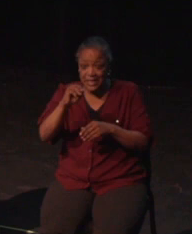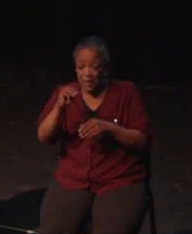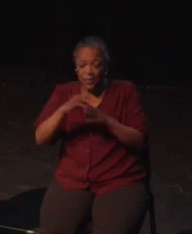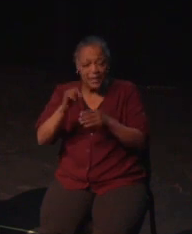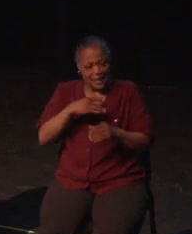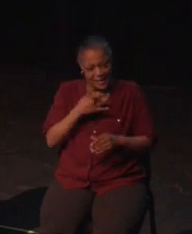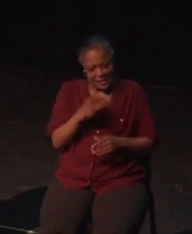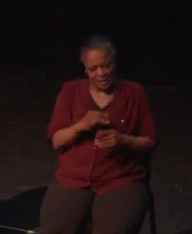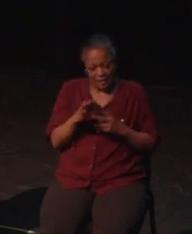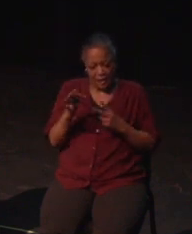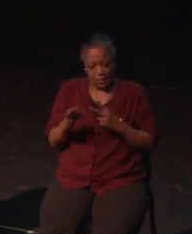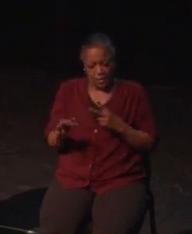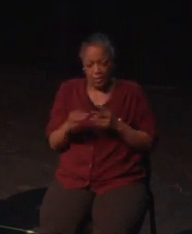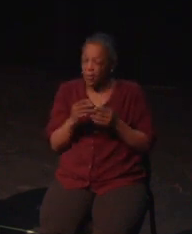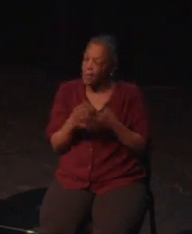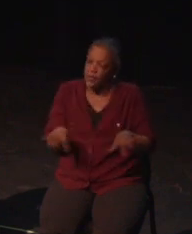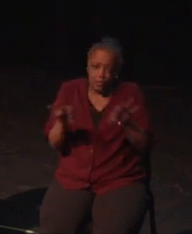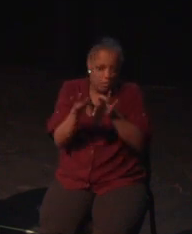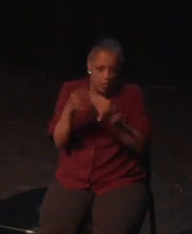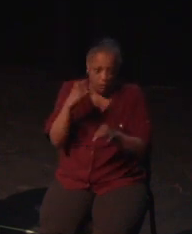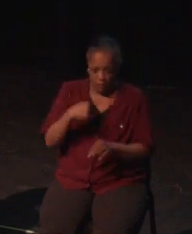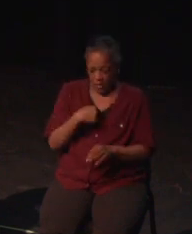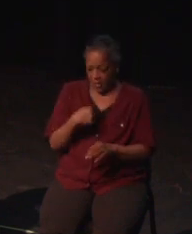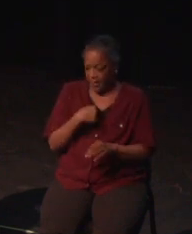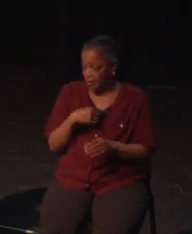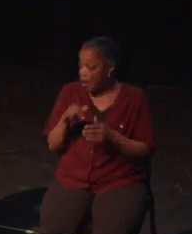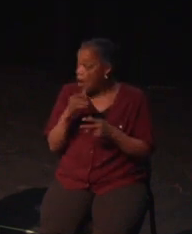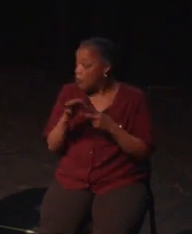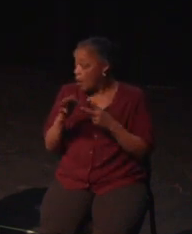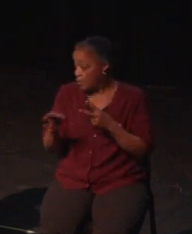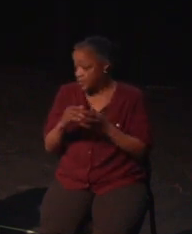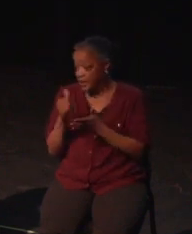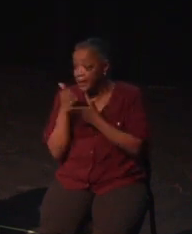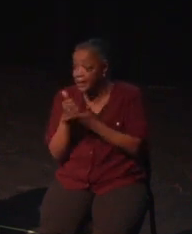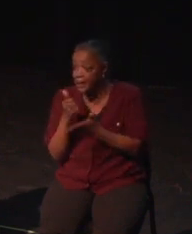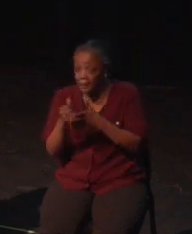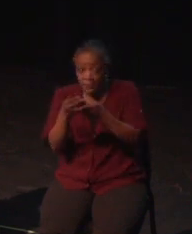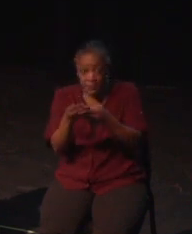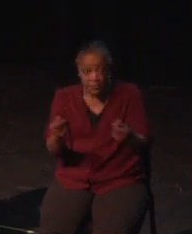household games achieved accessibility in Way of the Passive Fist, and I really want to emphasize that they mostly succeeded.